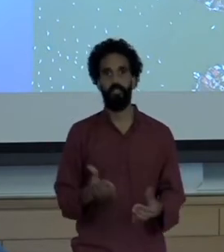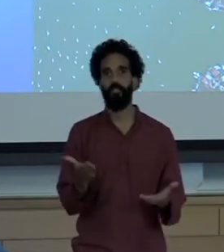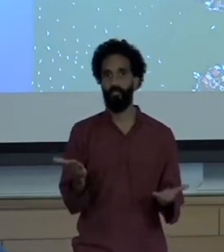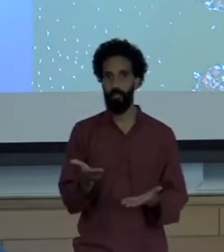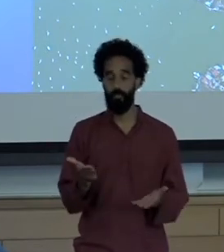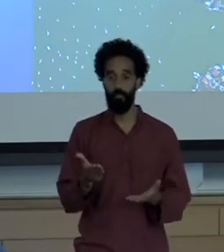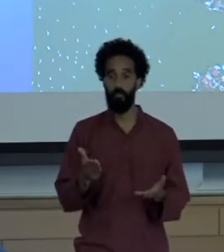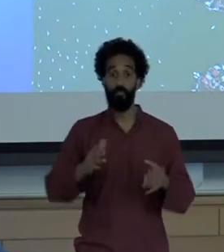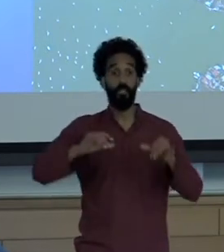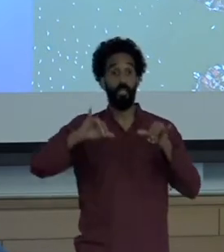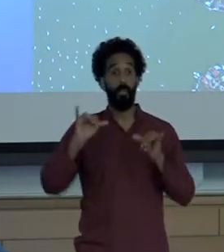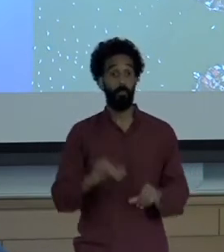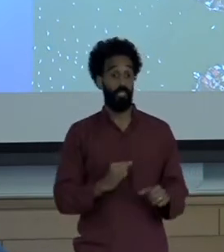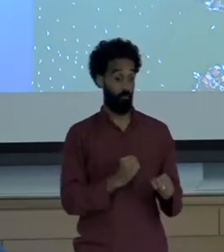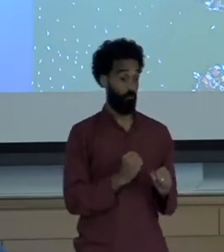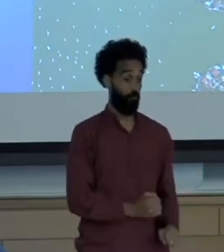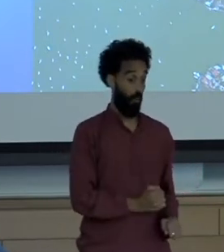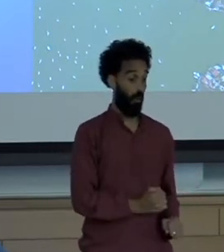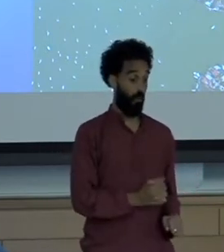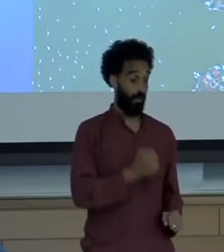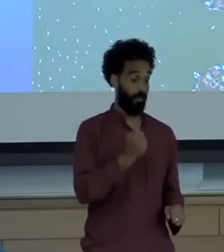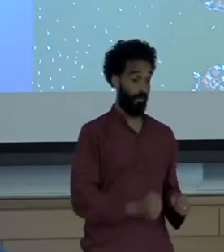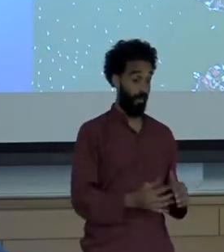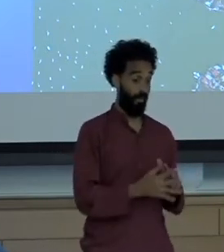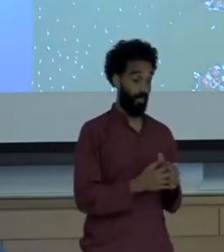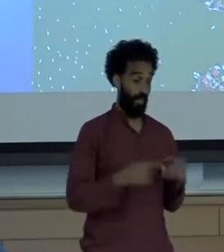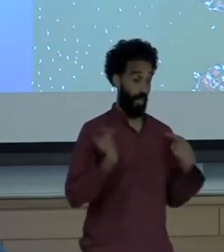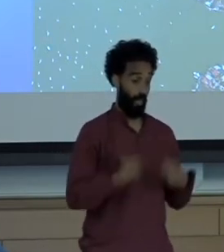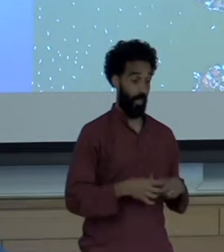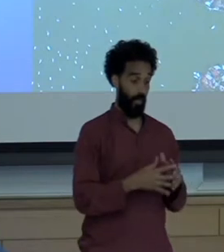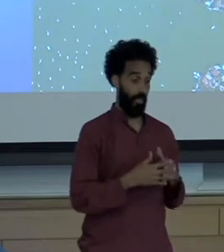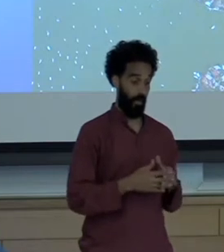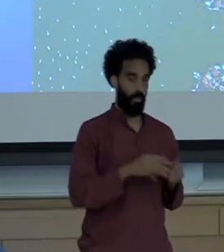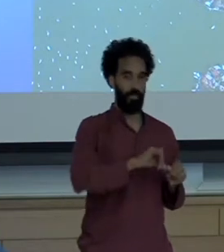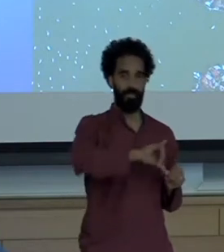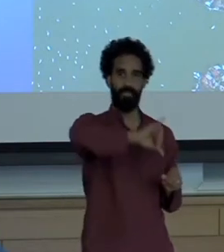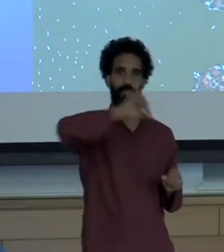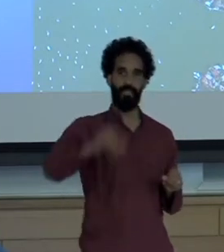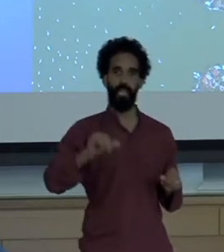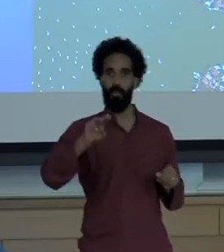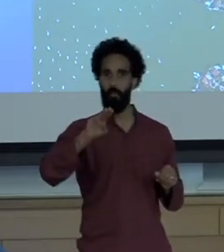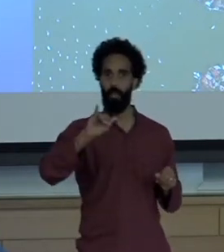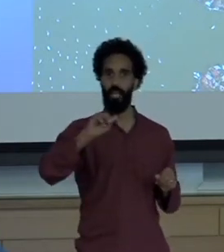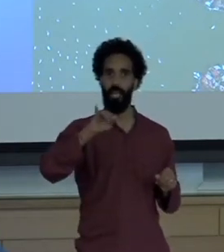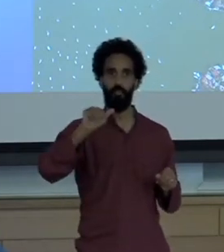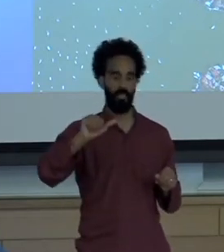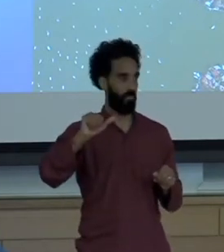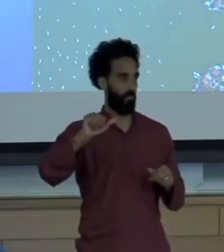Latin America thrives in the tropical haven of Miami and all of South, Florida